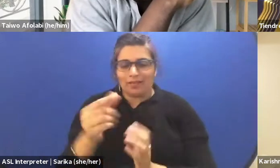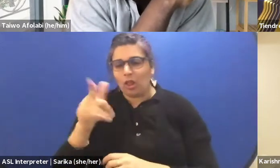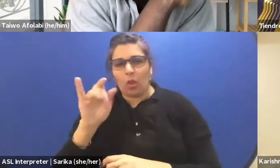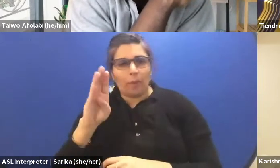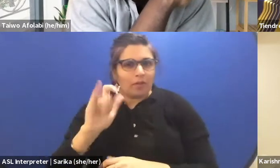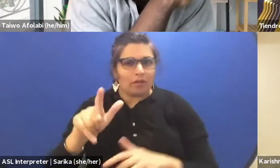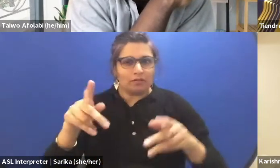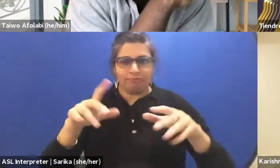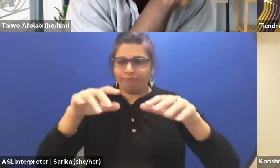it's an interesting one.